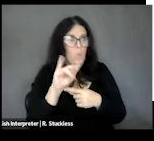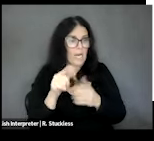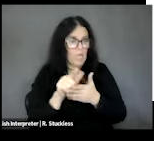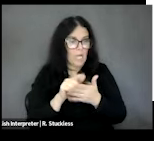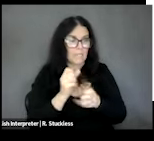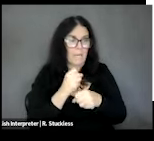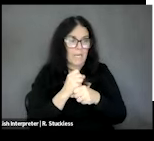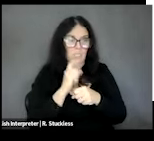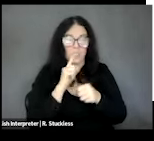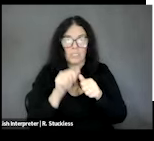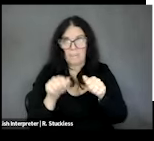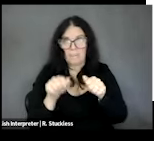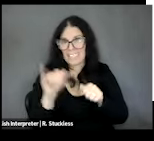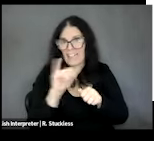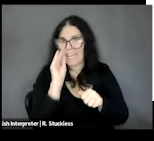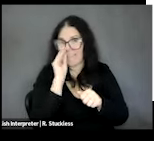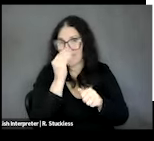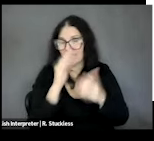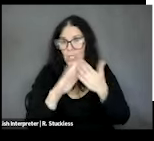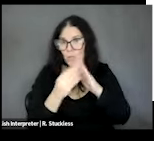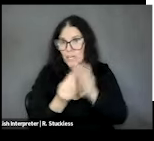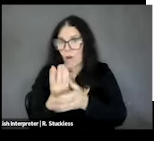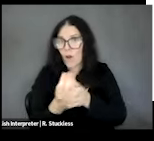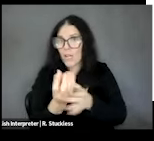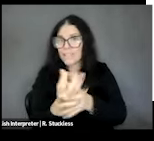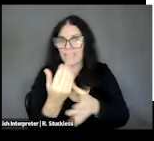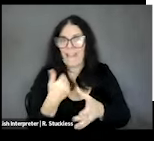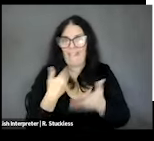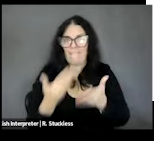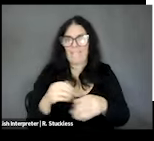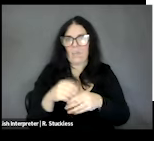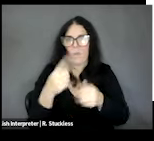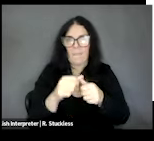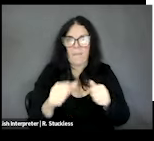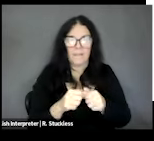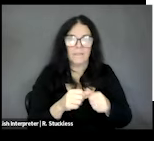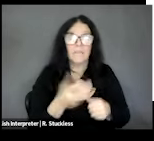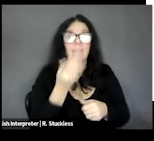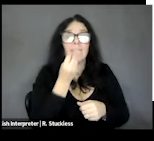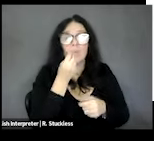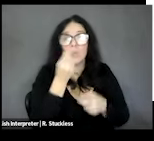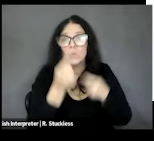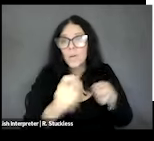like these Community Gardens are allowed in more places. Food donations is another